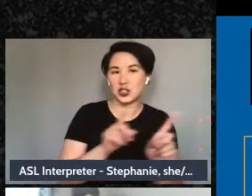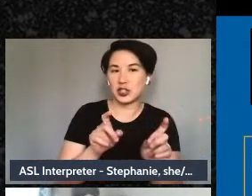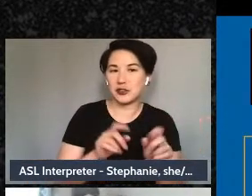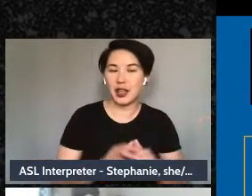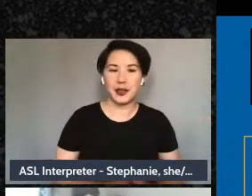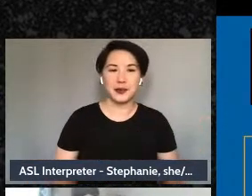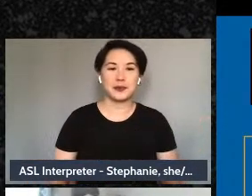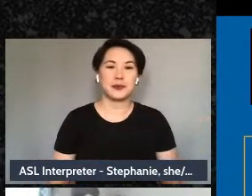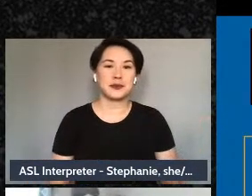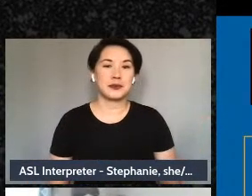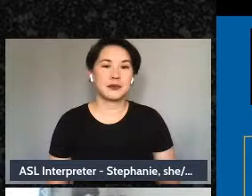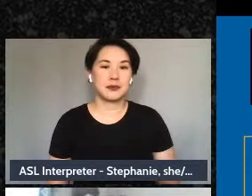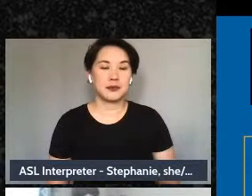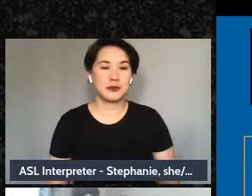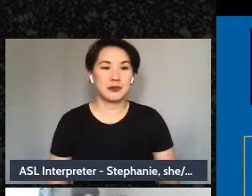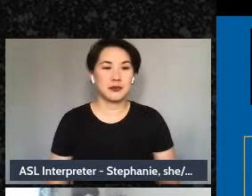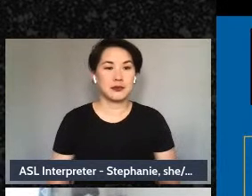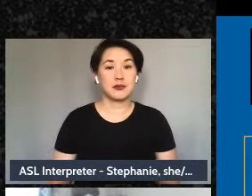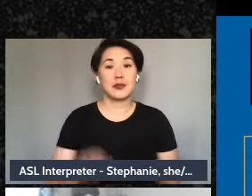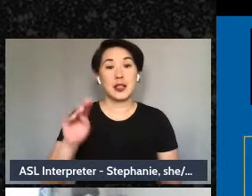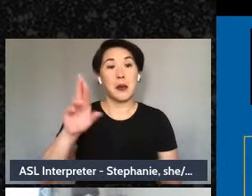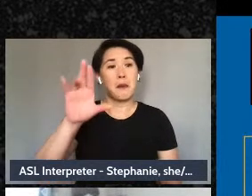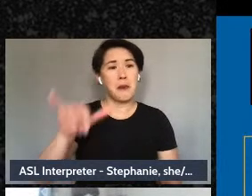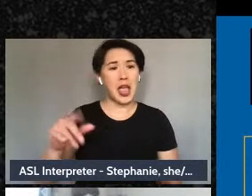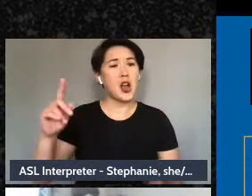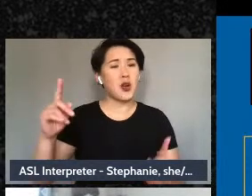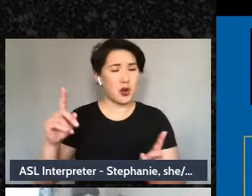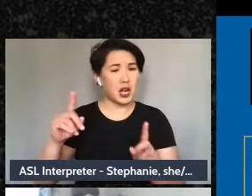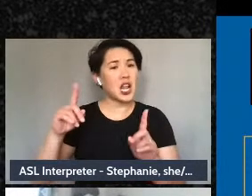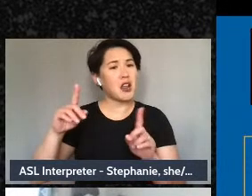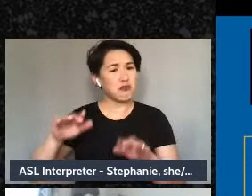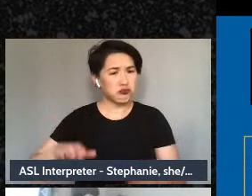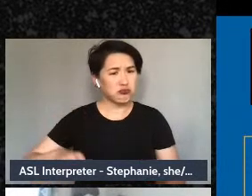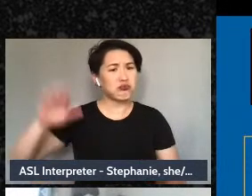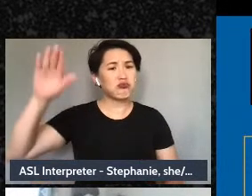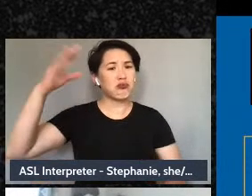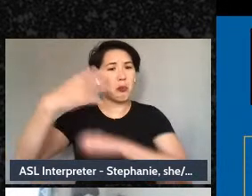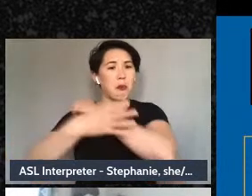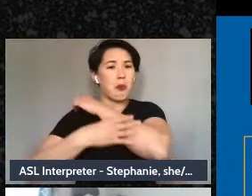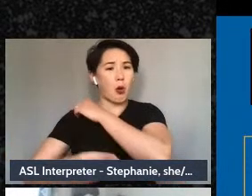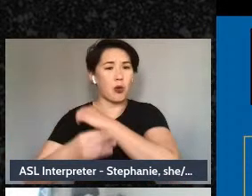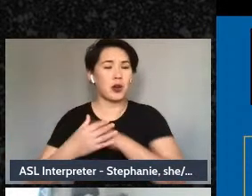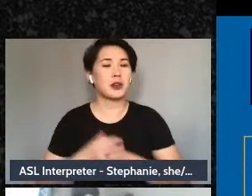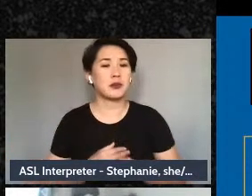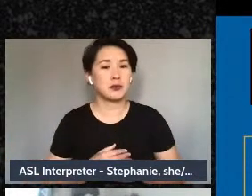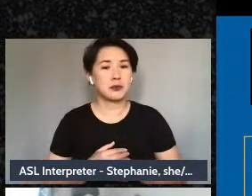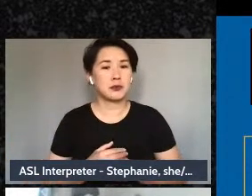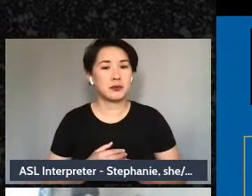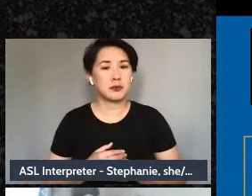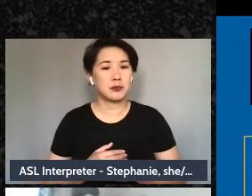Mary has been poor all of her life. Next slide.